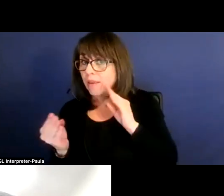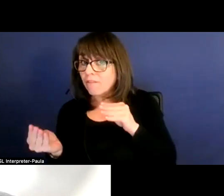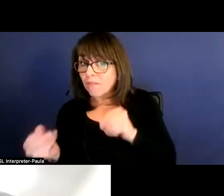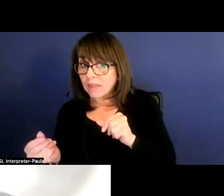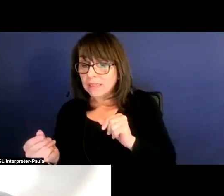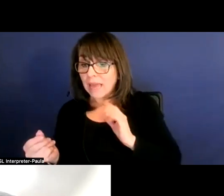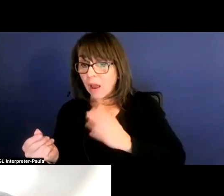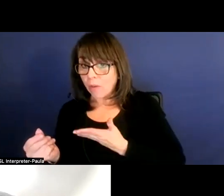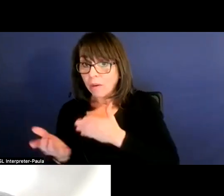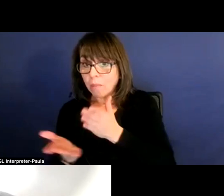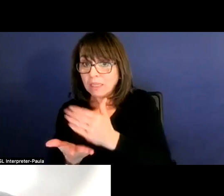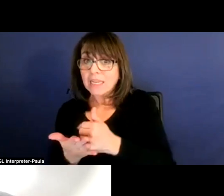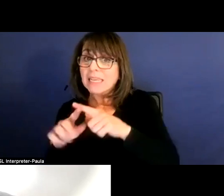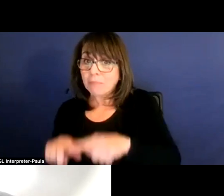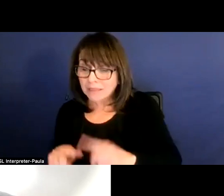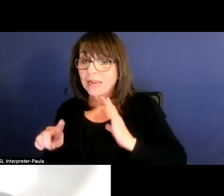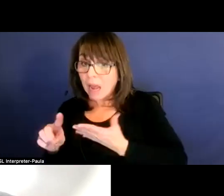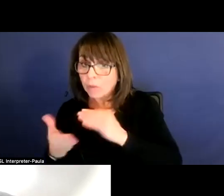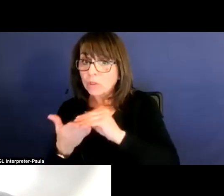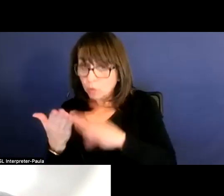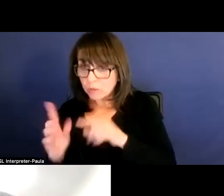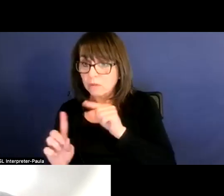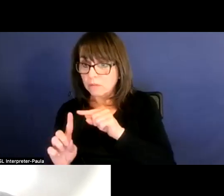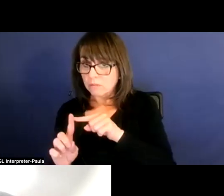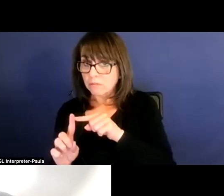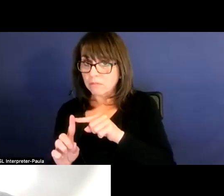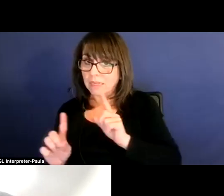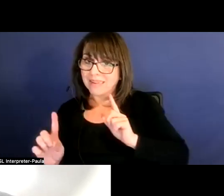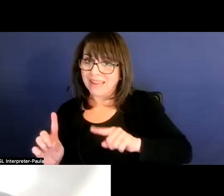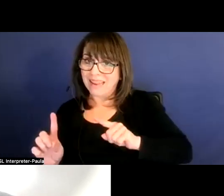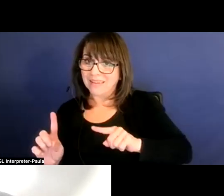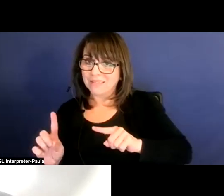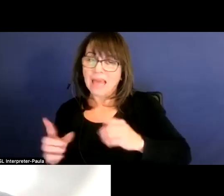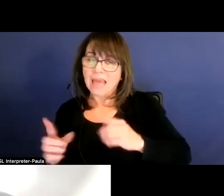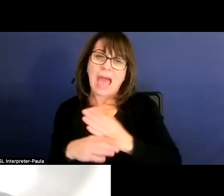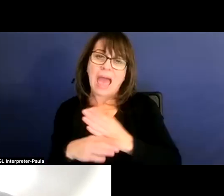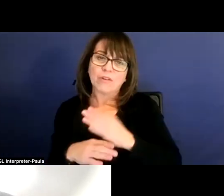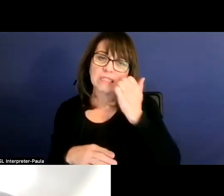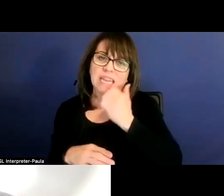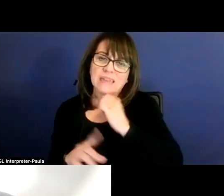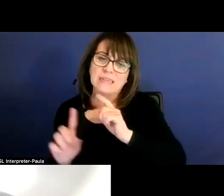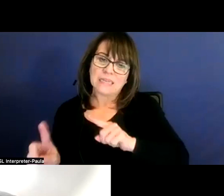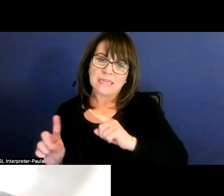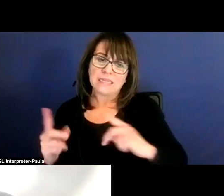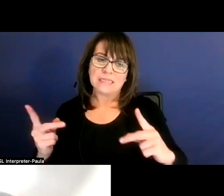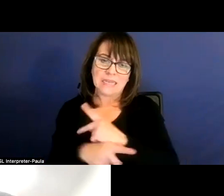it's based on the number of students times the attendance, the average data attendance times the 6,160,